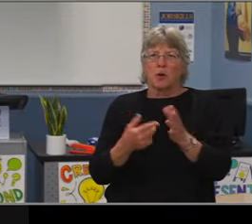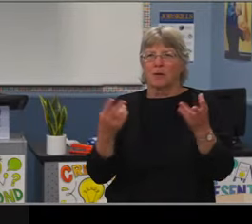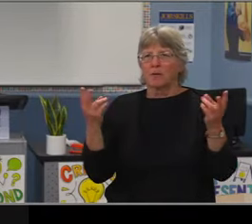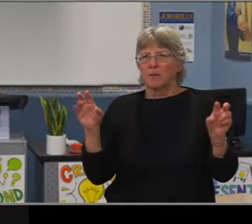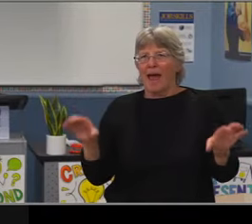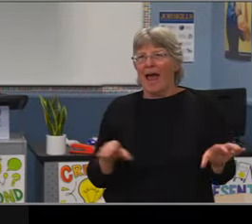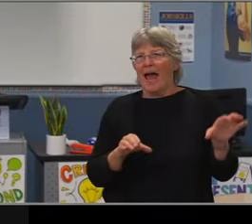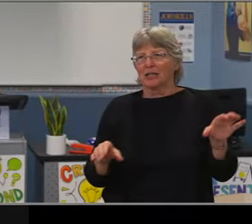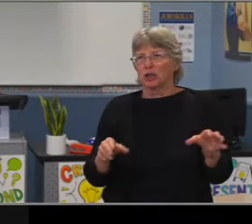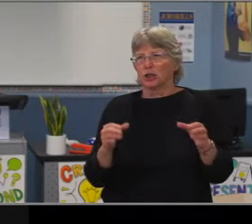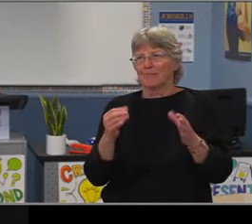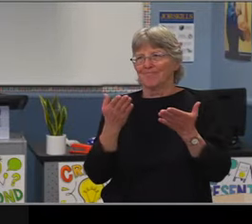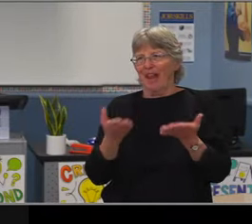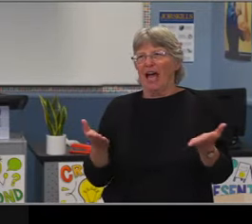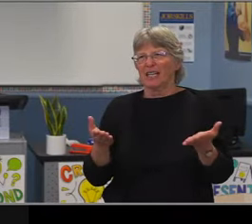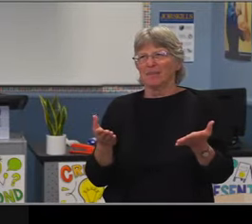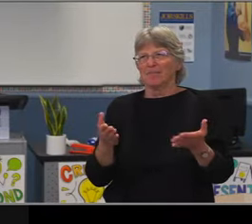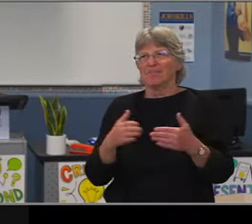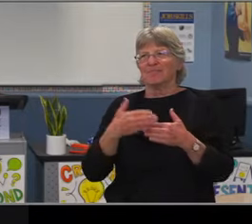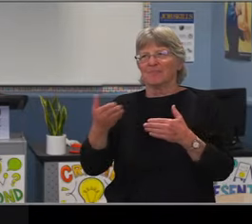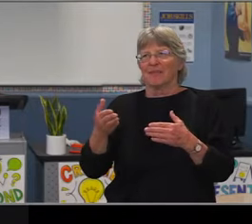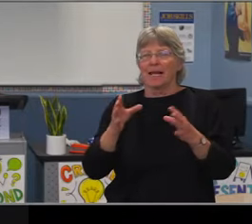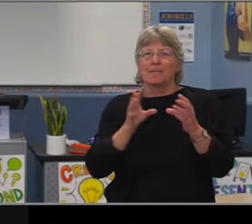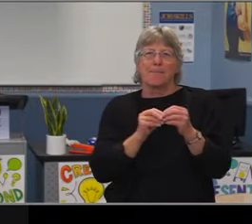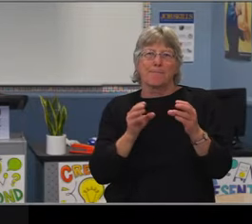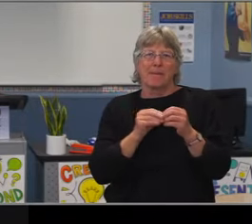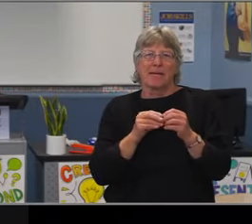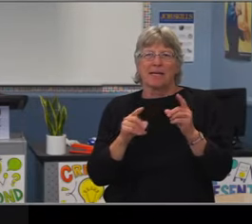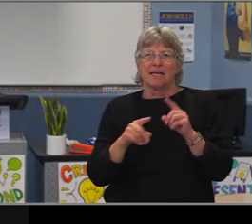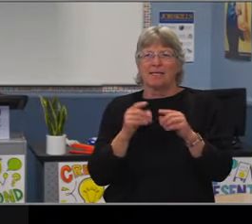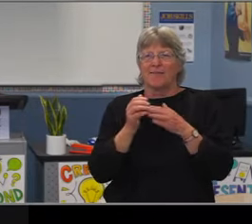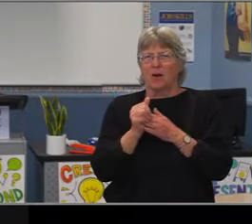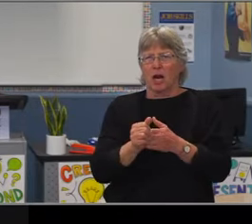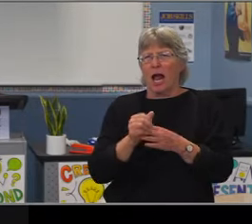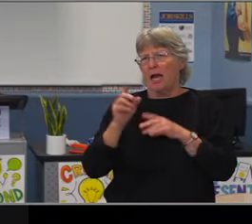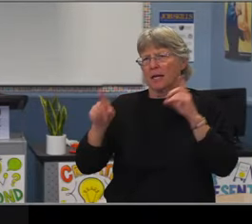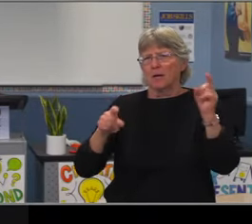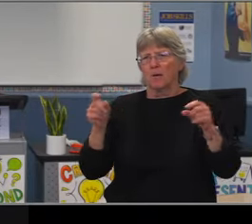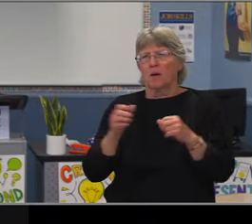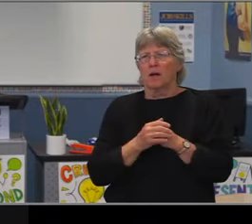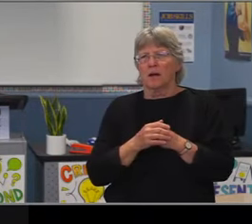you see very little, very small enrollment essentially moving through those grades levels